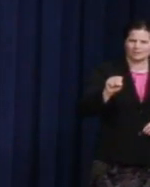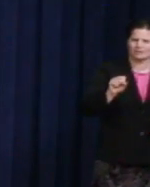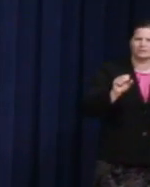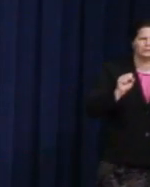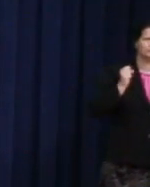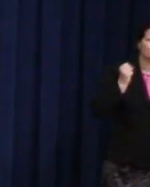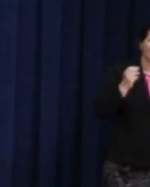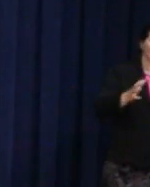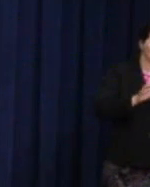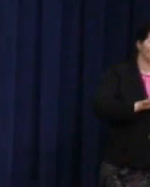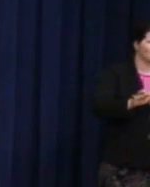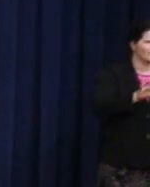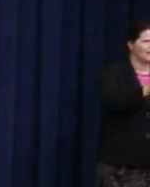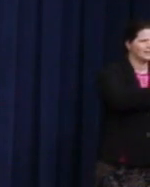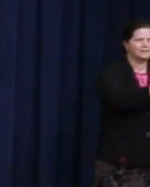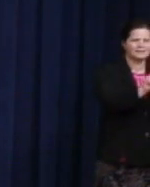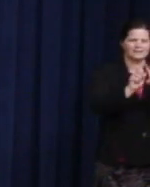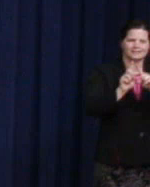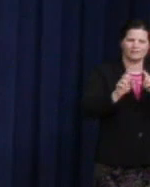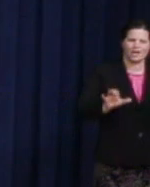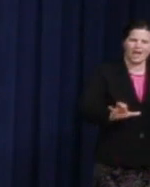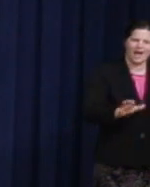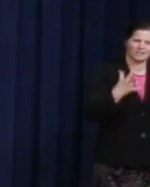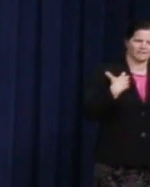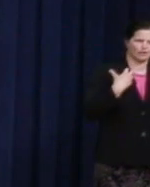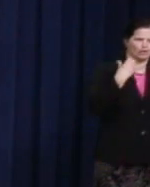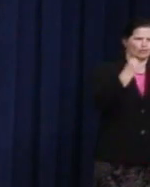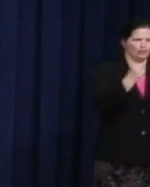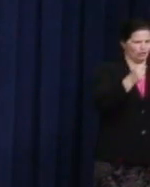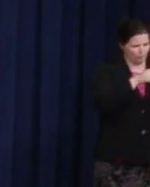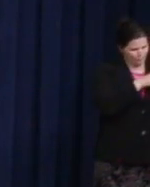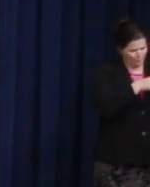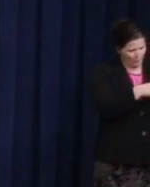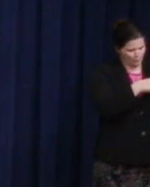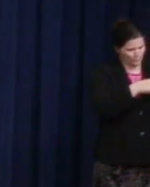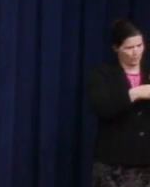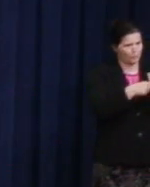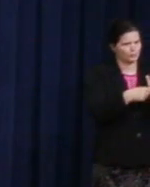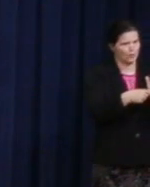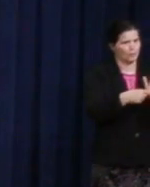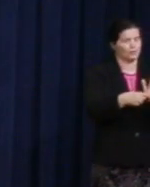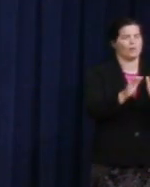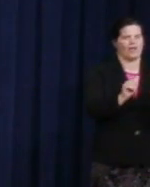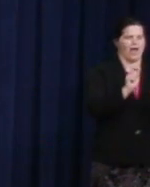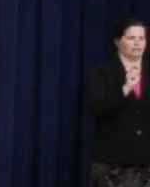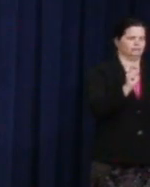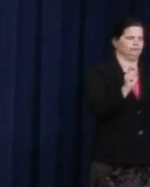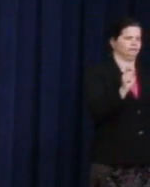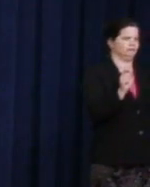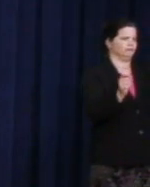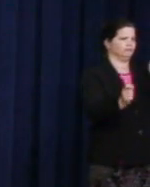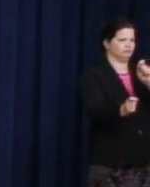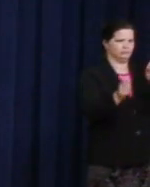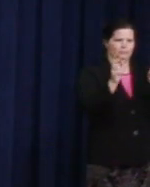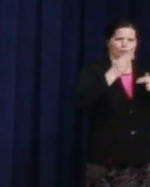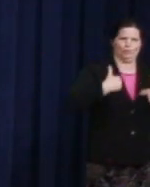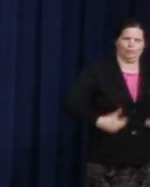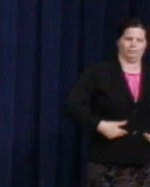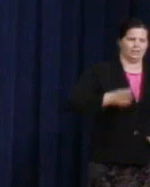and belief that human history is shaped." It was during this climate of rapid